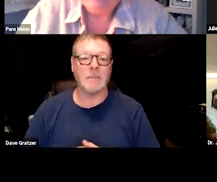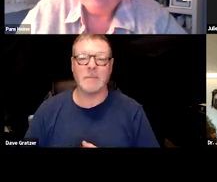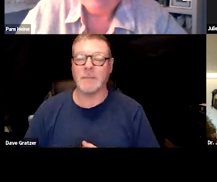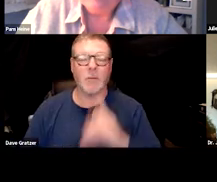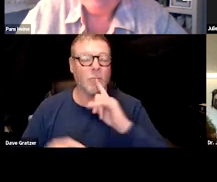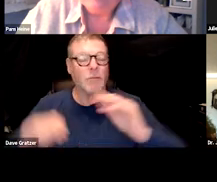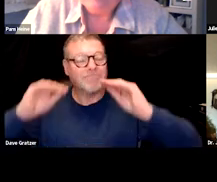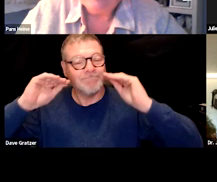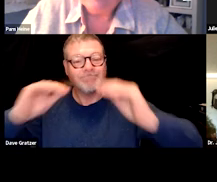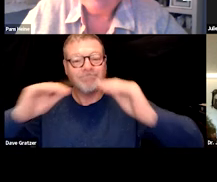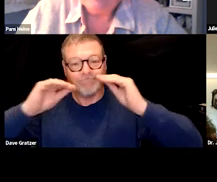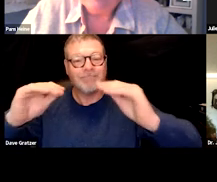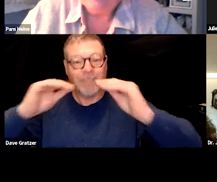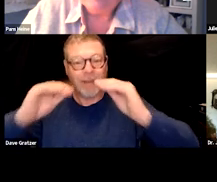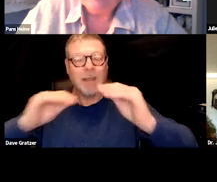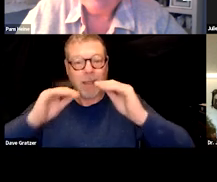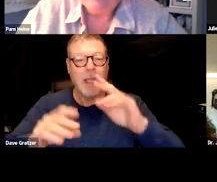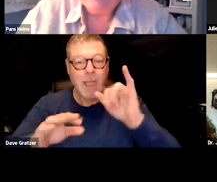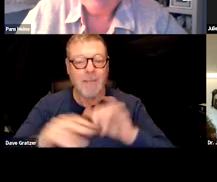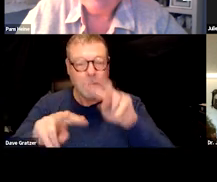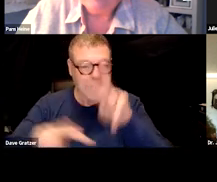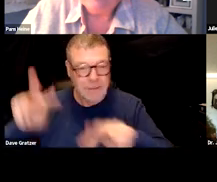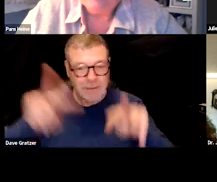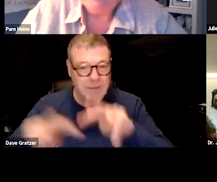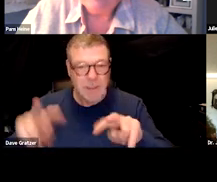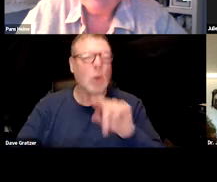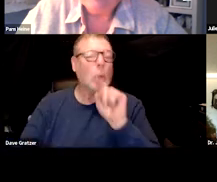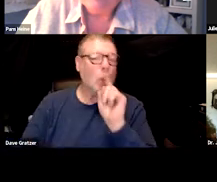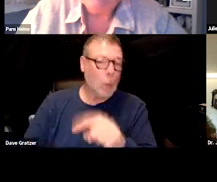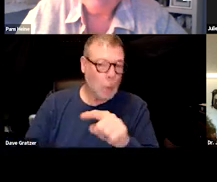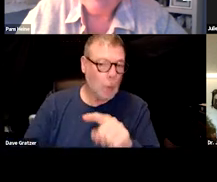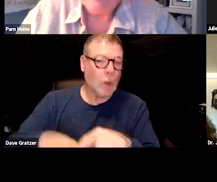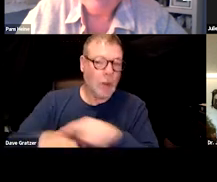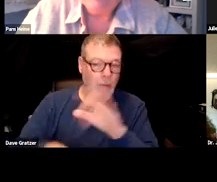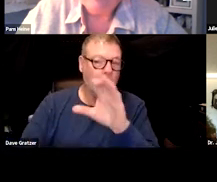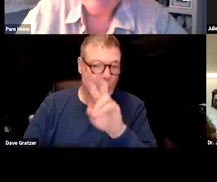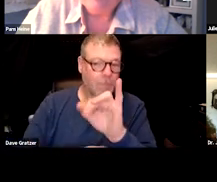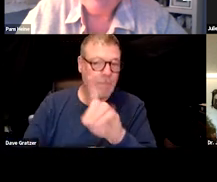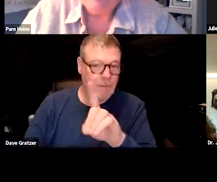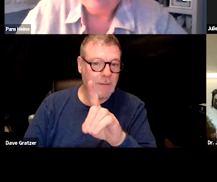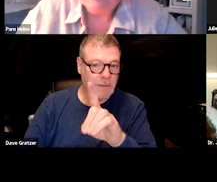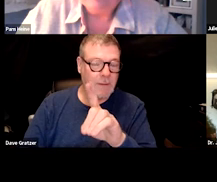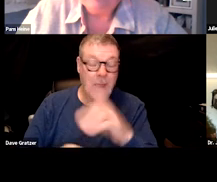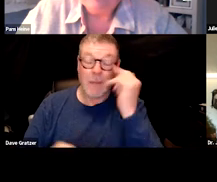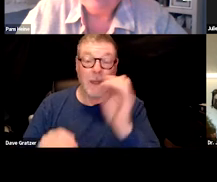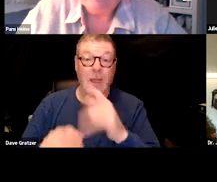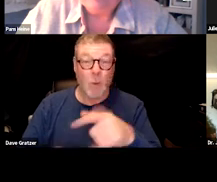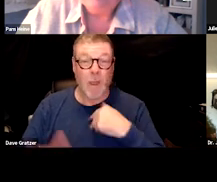and kind of picking these things out and thinking, "This looks like long COVID." Especially all these symptoms with no good explanation